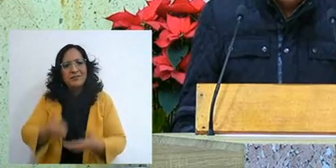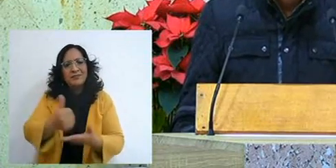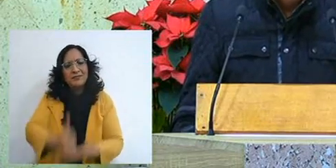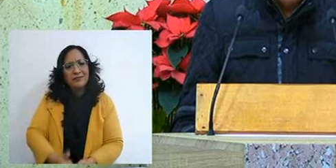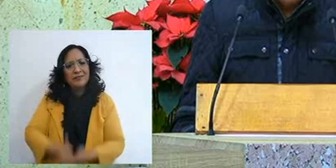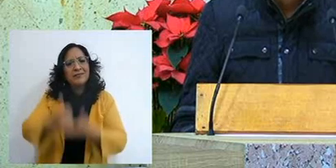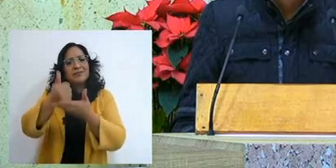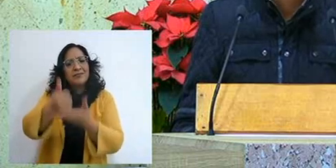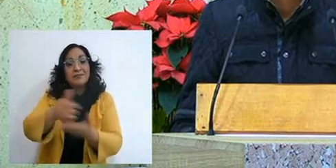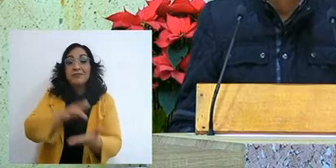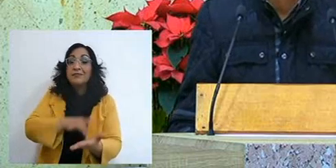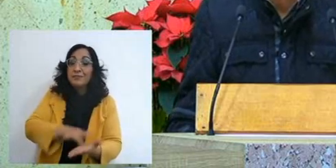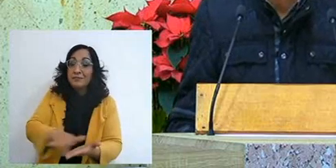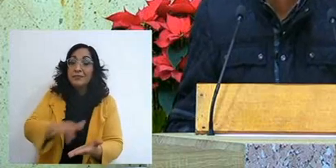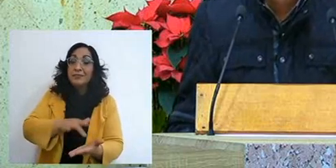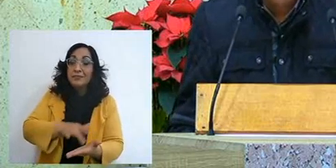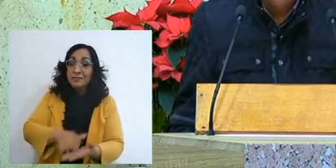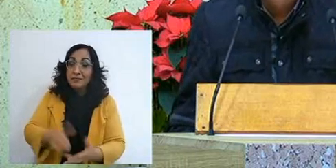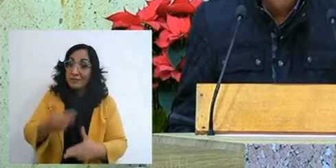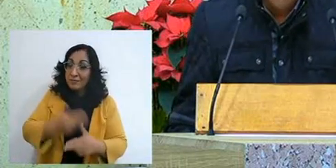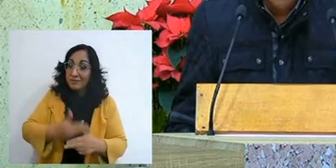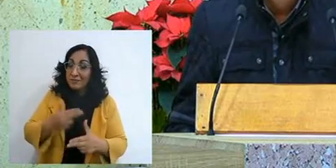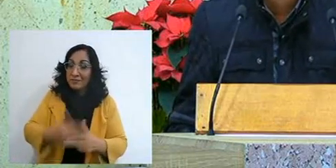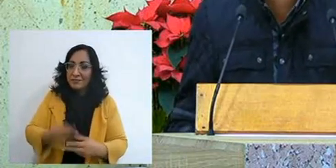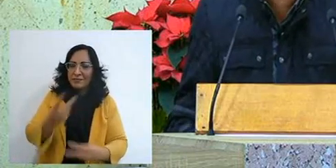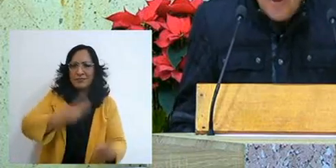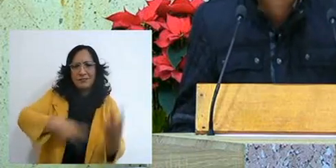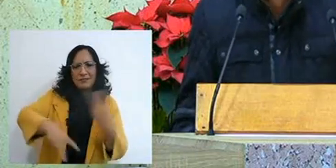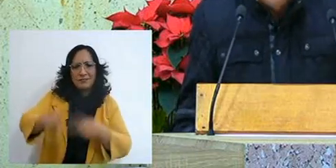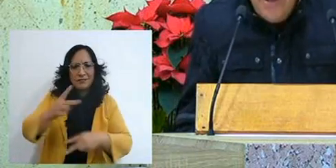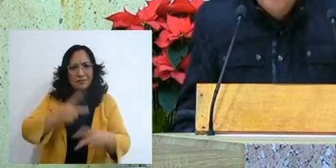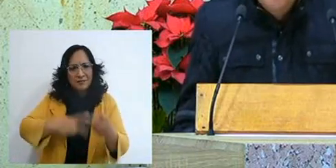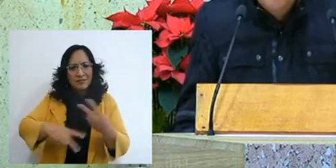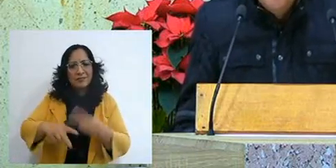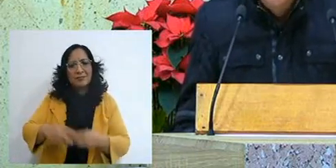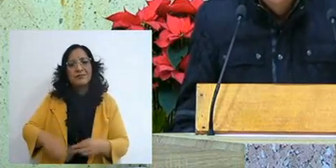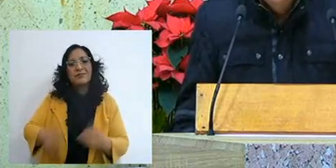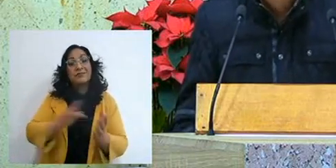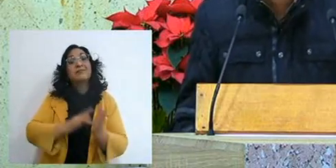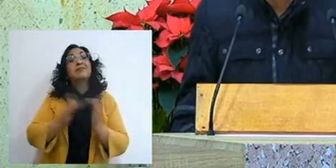and continue to bless us until he comes, then we go with him,